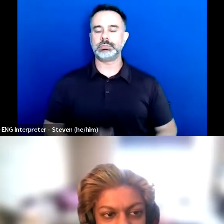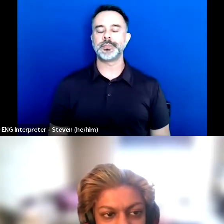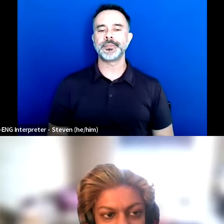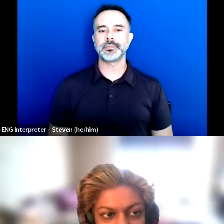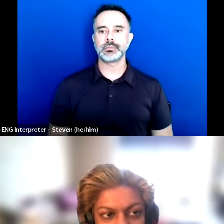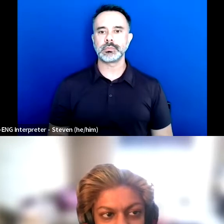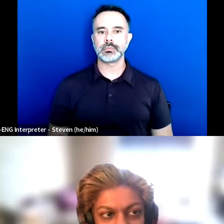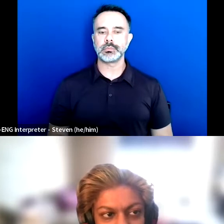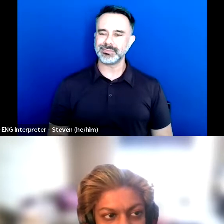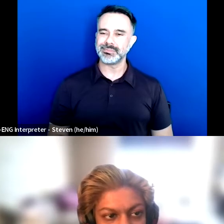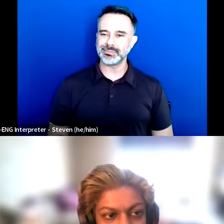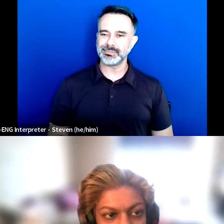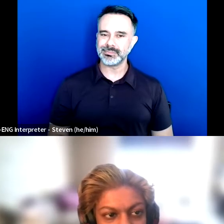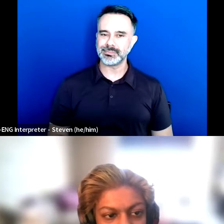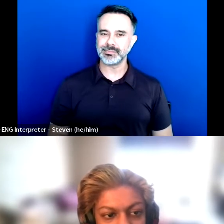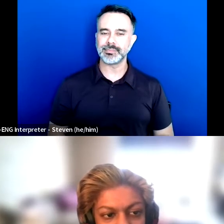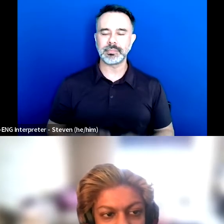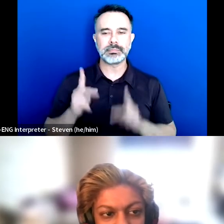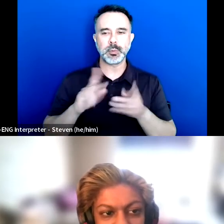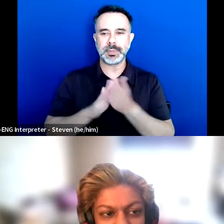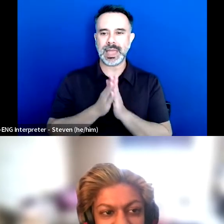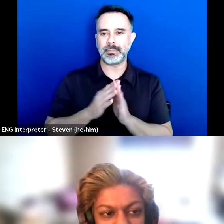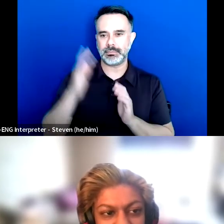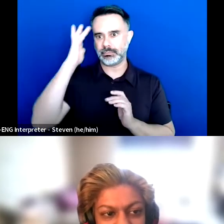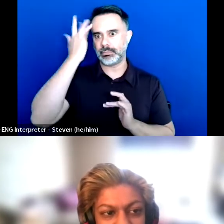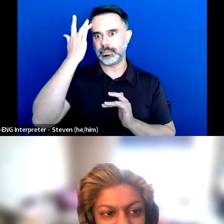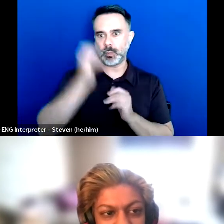So I feel people get much more annoyed at me because they don't find me inspiring.